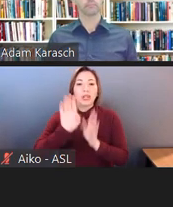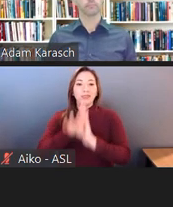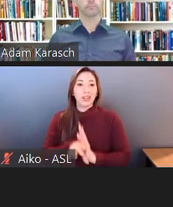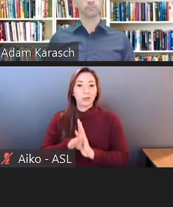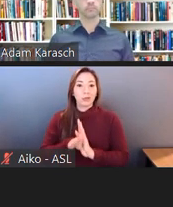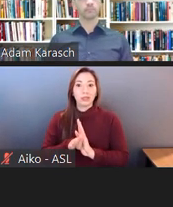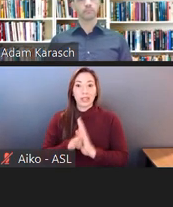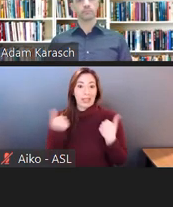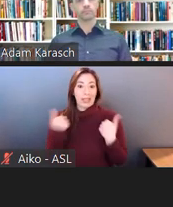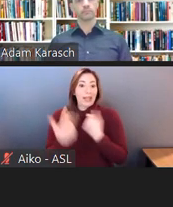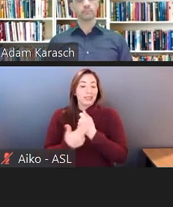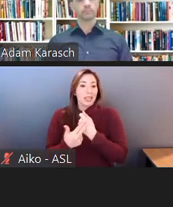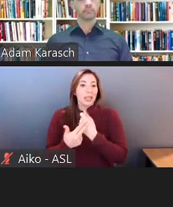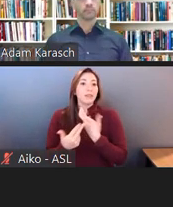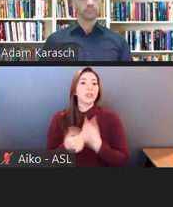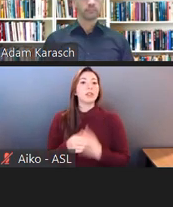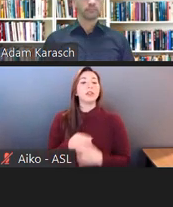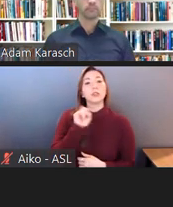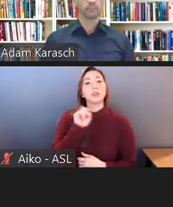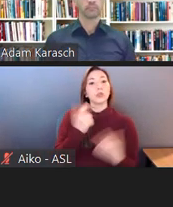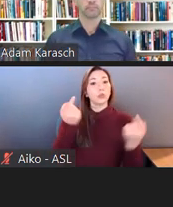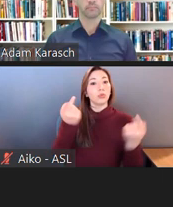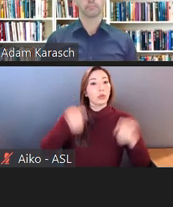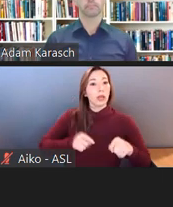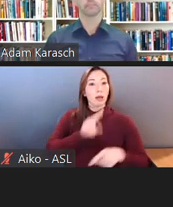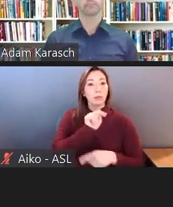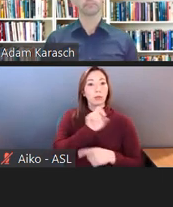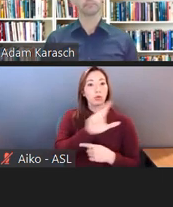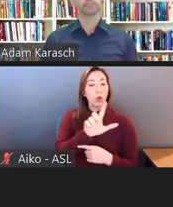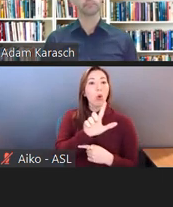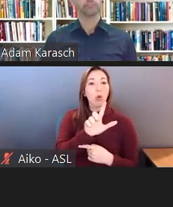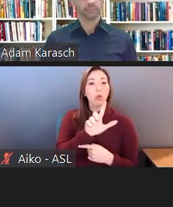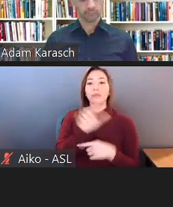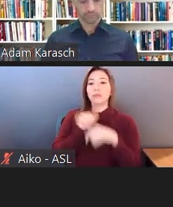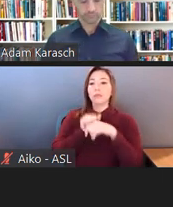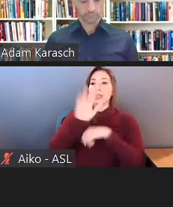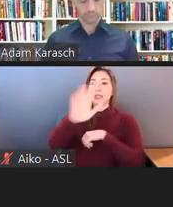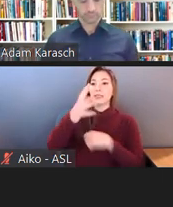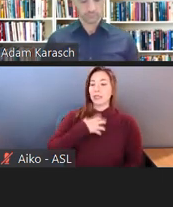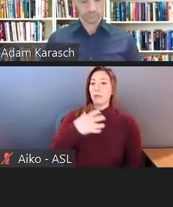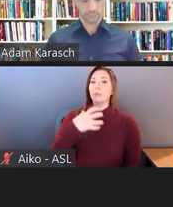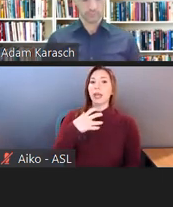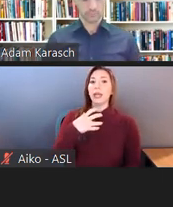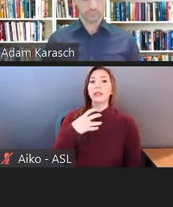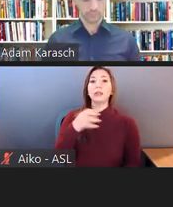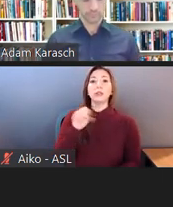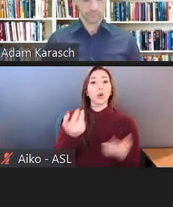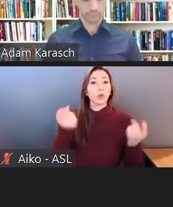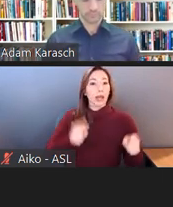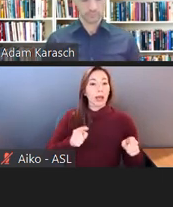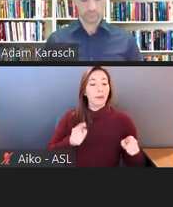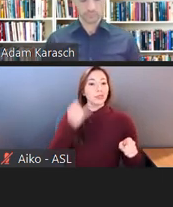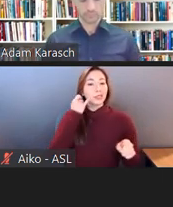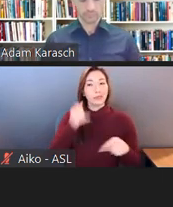So Mr. Noll appealed, and in federal court, you go from the trial court to the Court of Appeals.